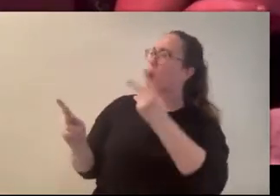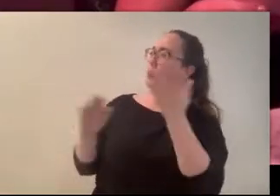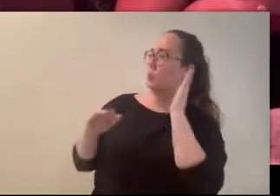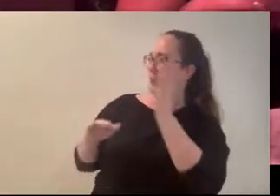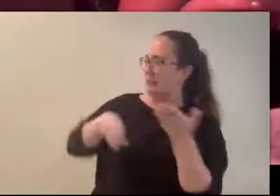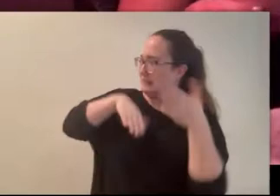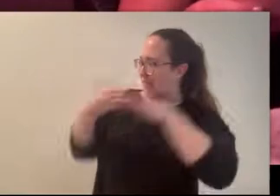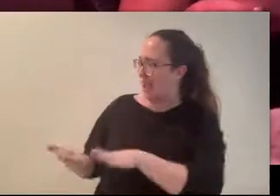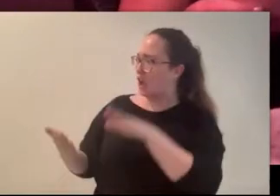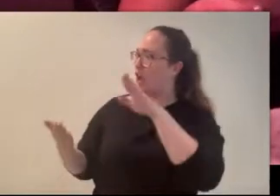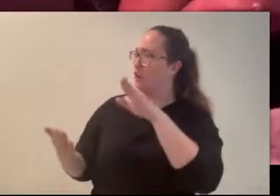you weren’t supposed to turn around.”